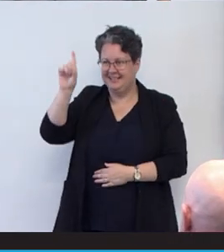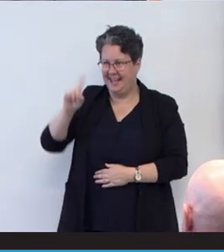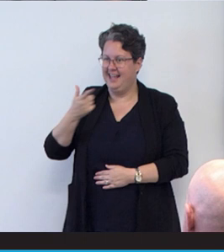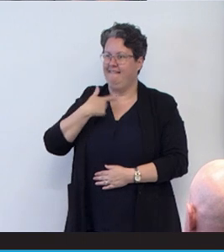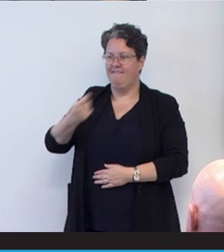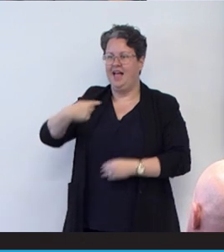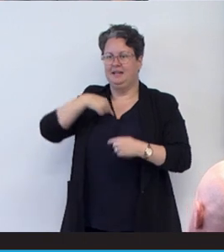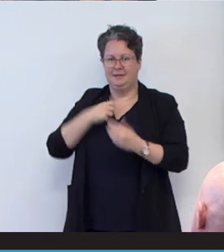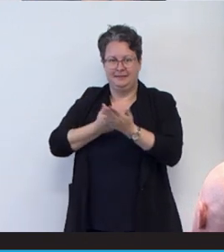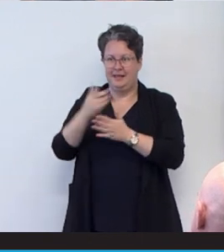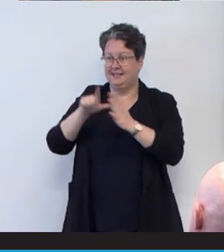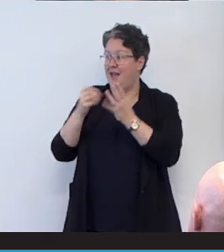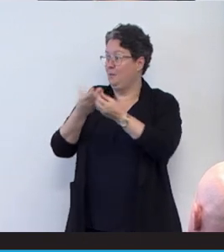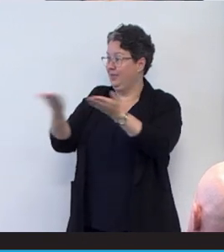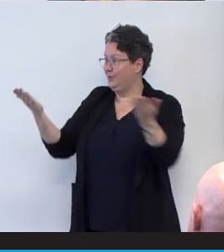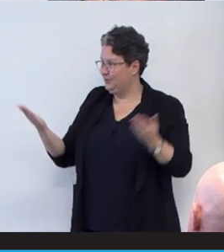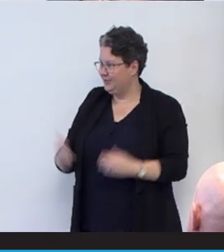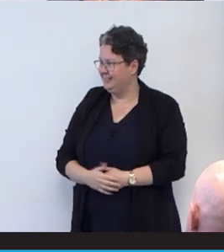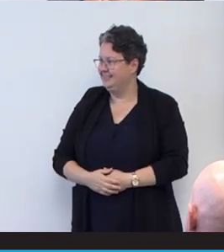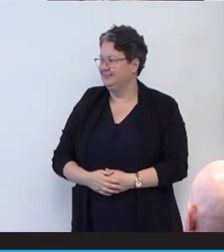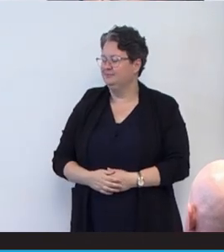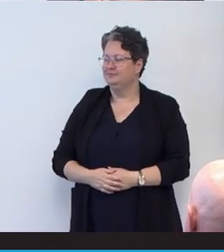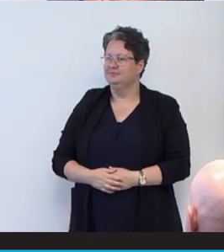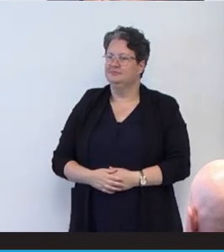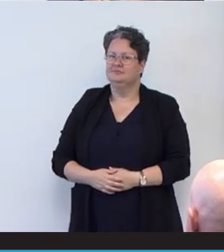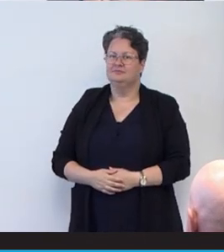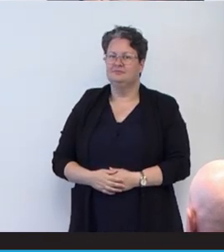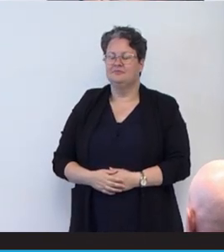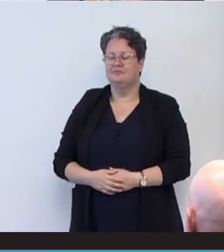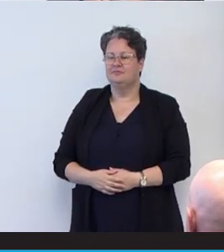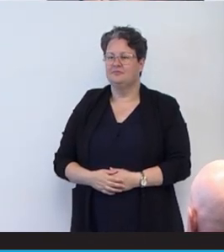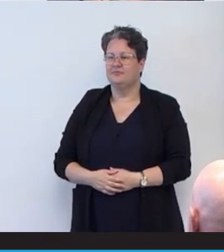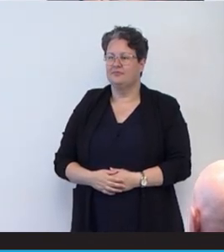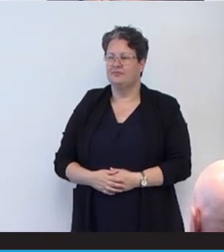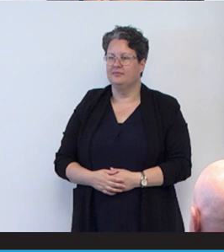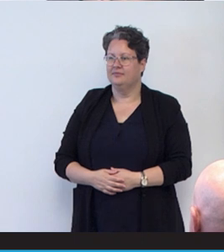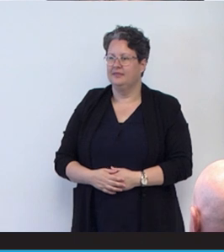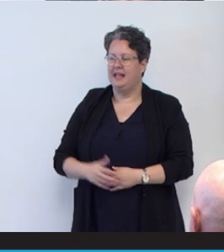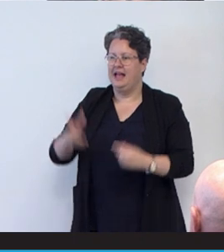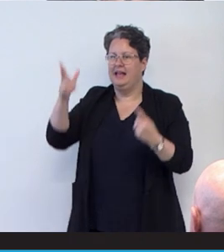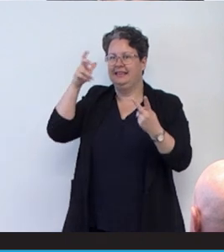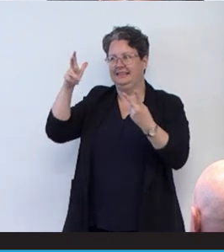some time with you and just listening to the speakers before. It just felt like a